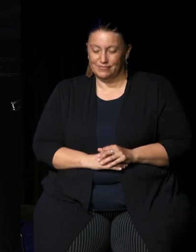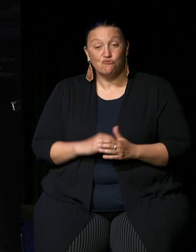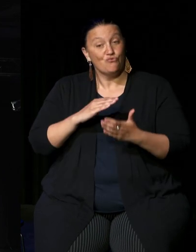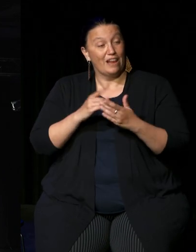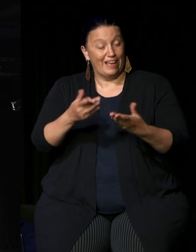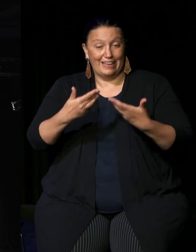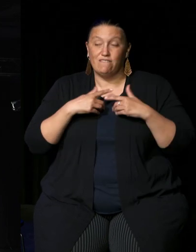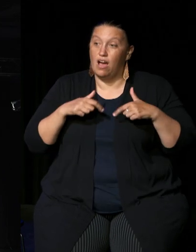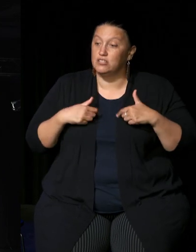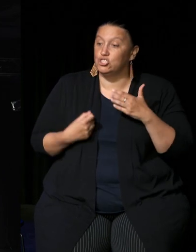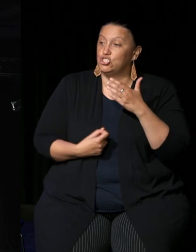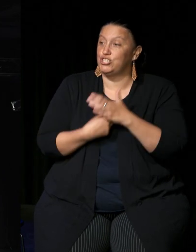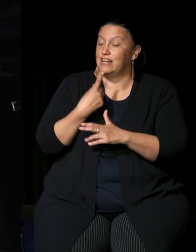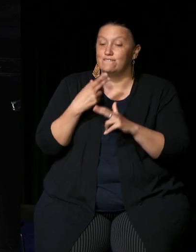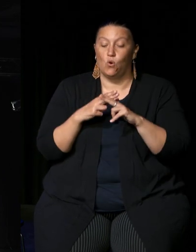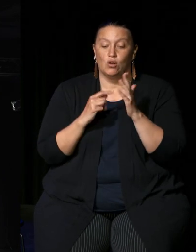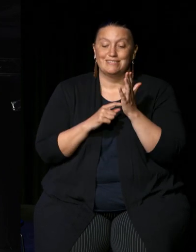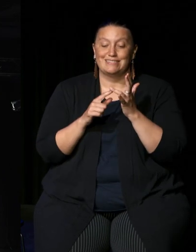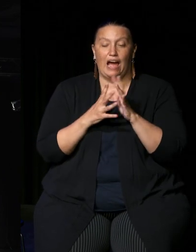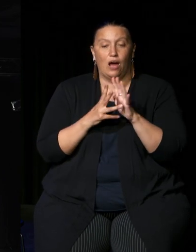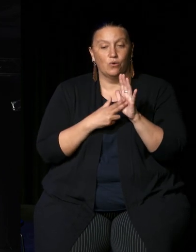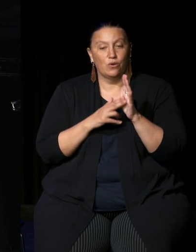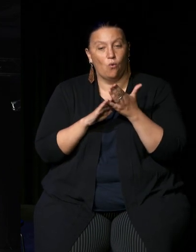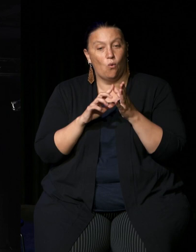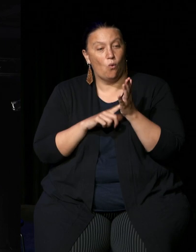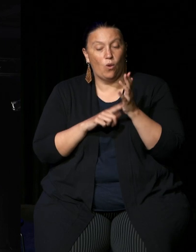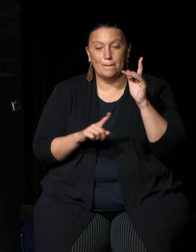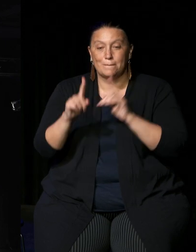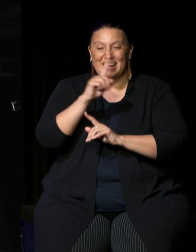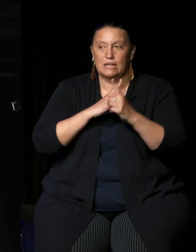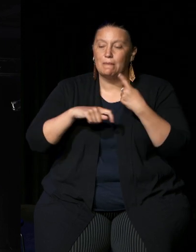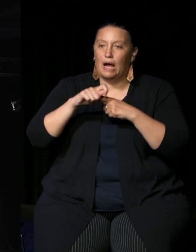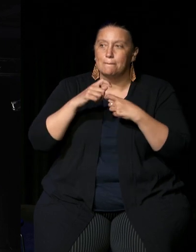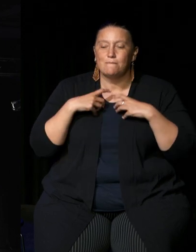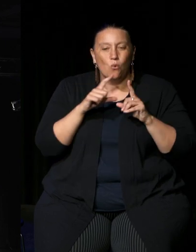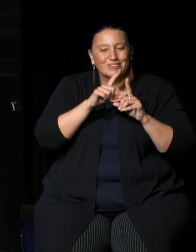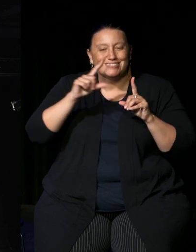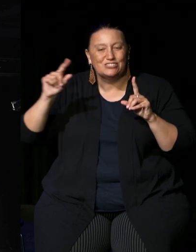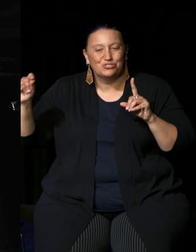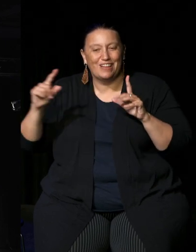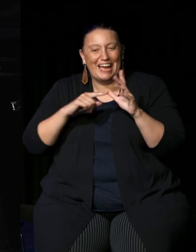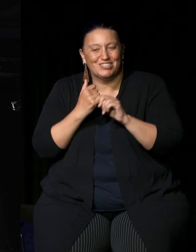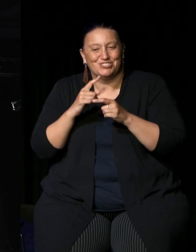us to bring a town hall meeting like this into the digital age and it means that you are able to have